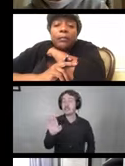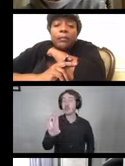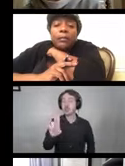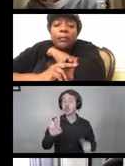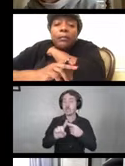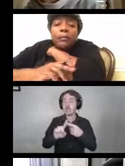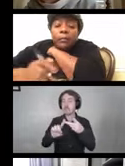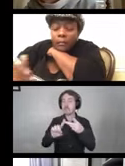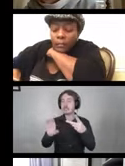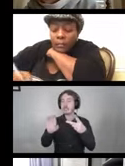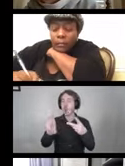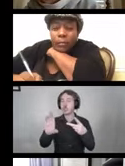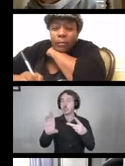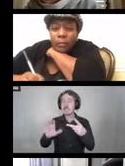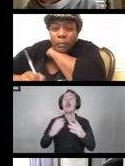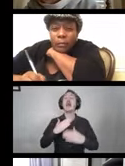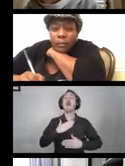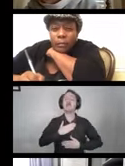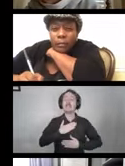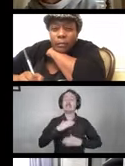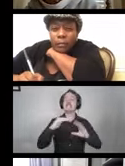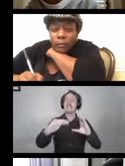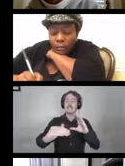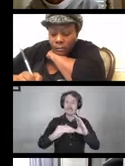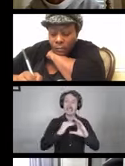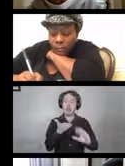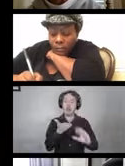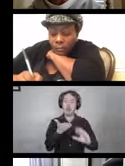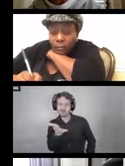send an e-mail to the e-mail address